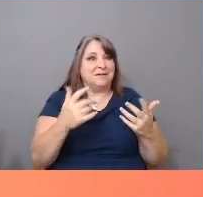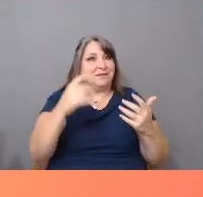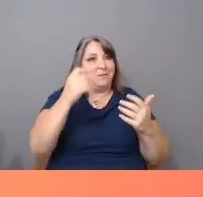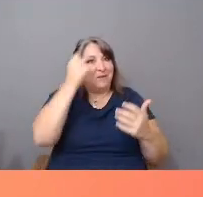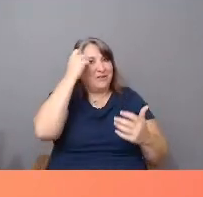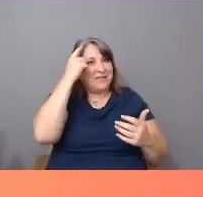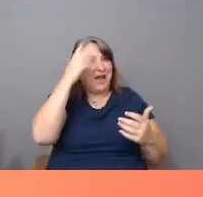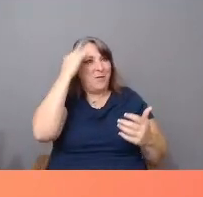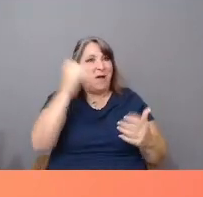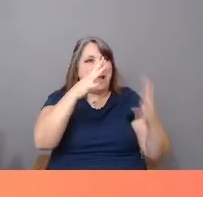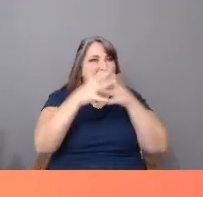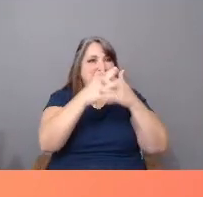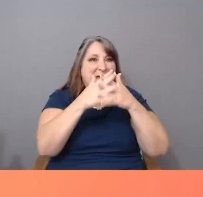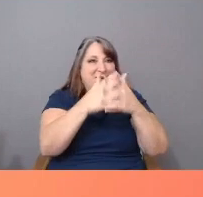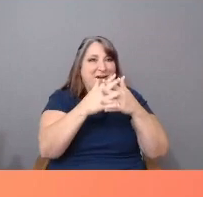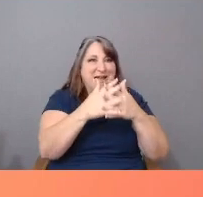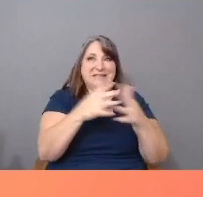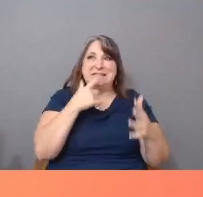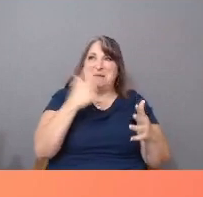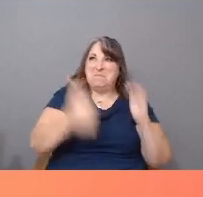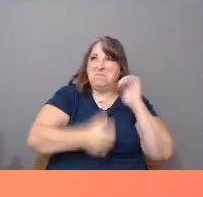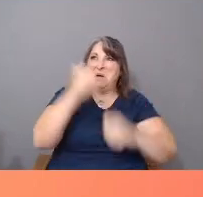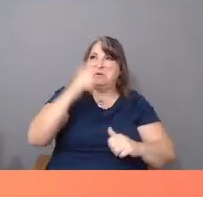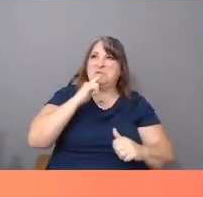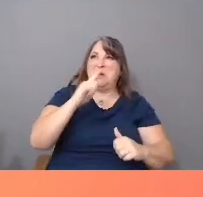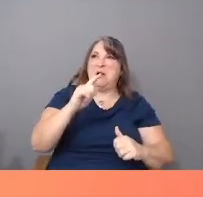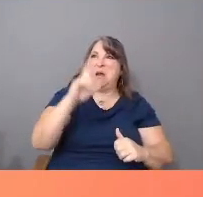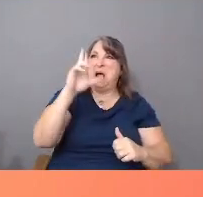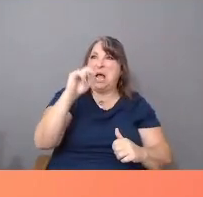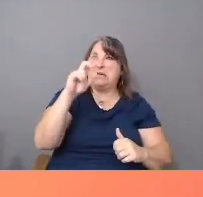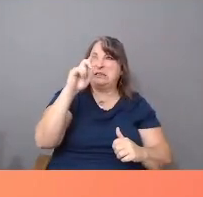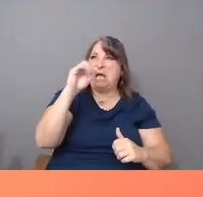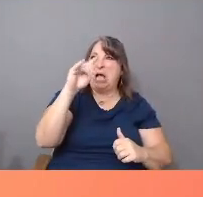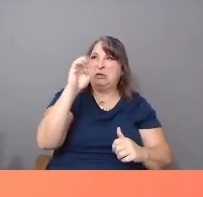and likely undocumented, even though two thirds of us are US citizens--